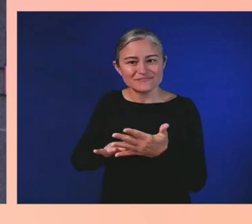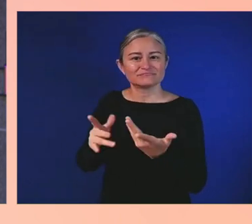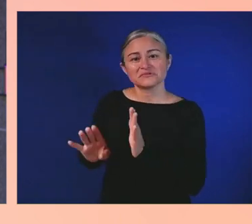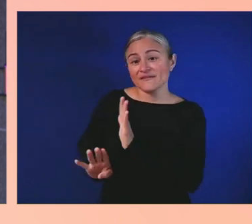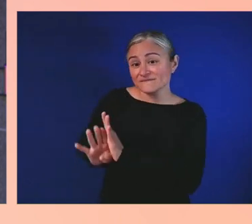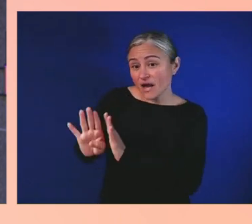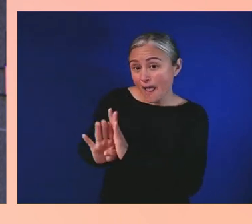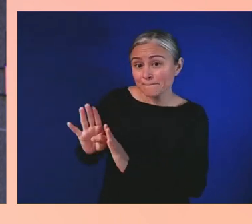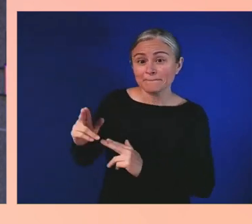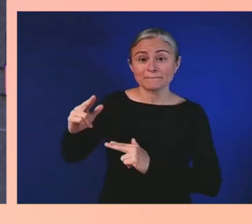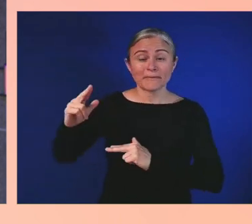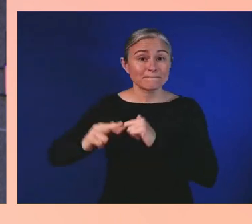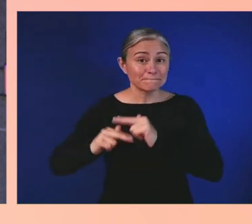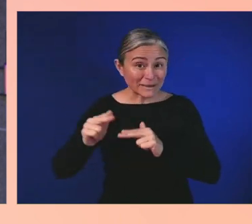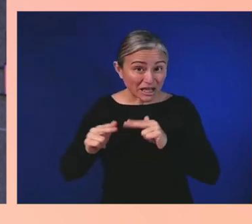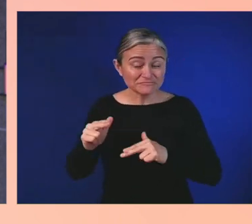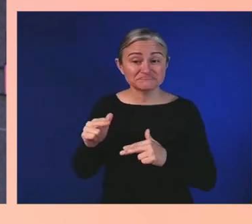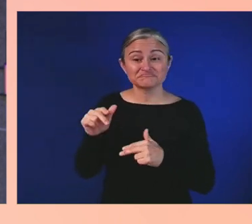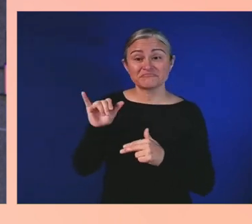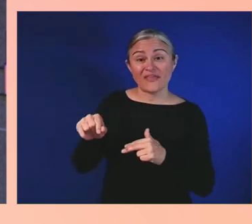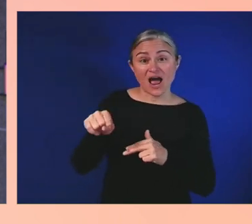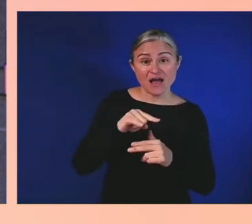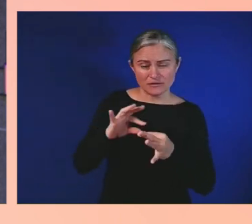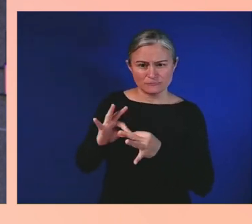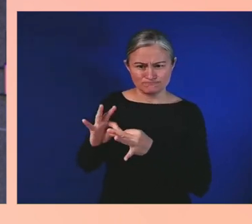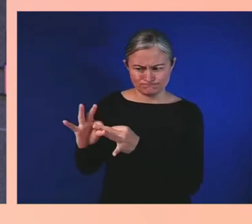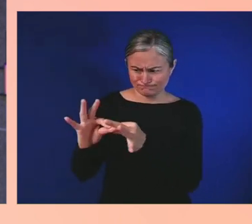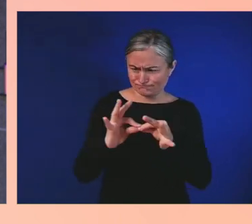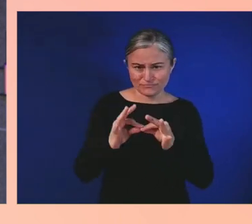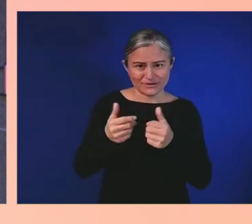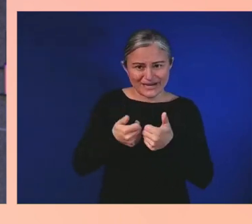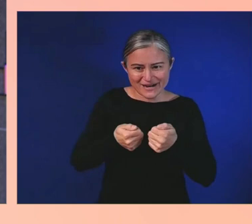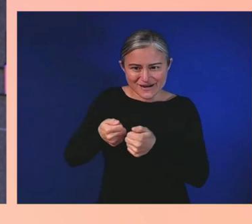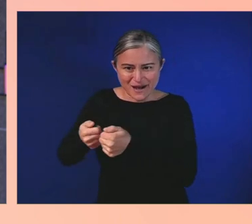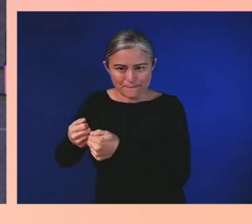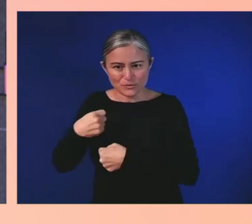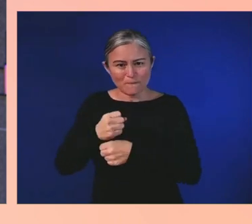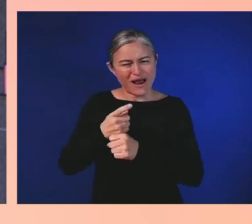designed to entertain us and deliver endless hours of fun.